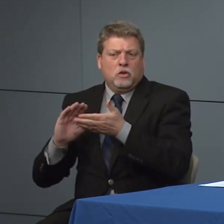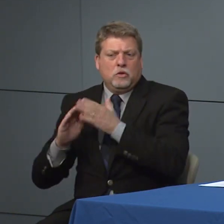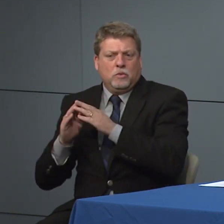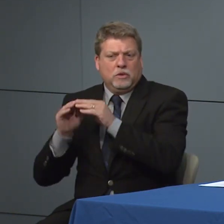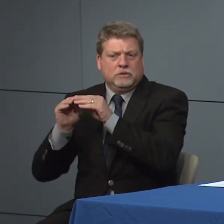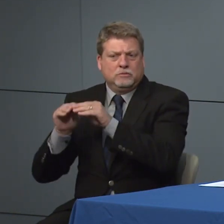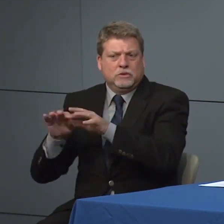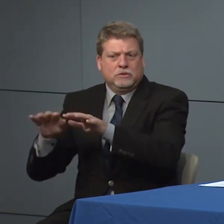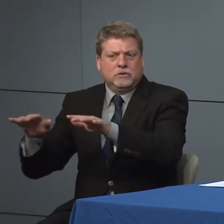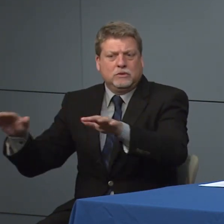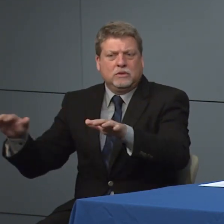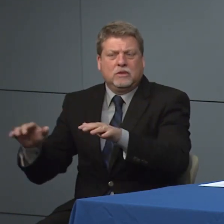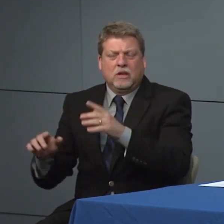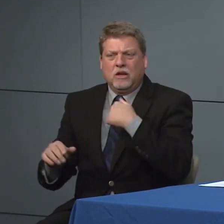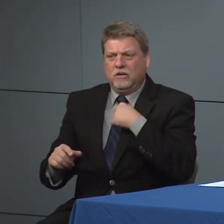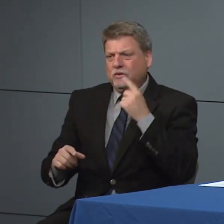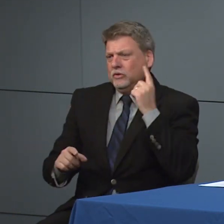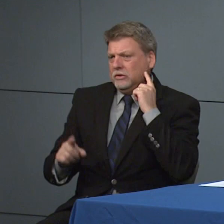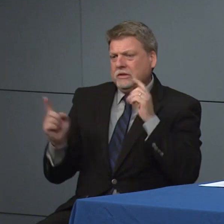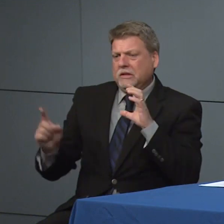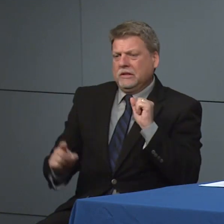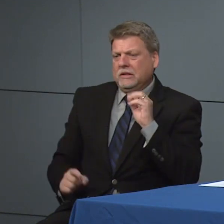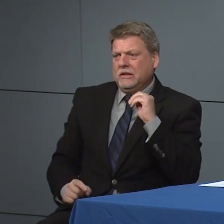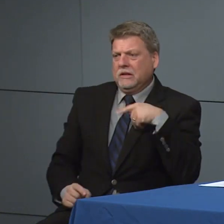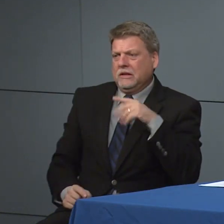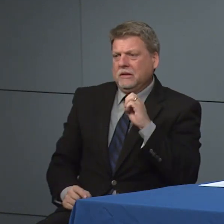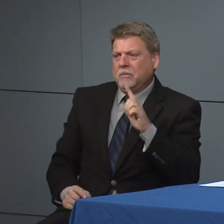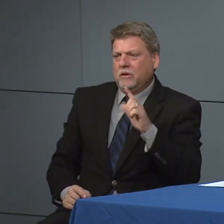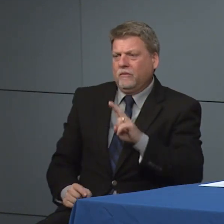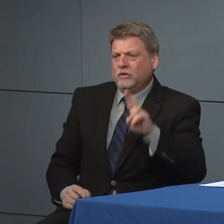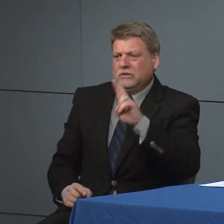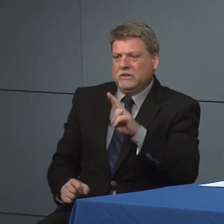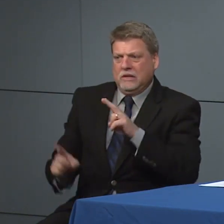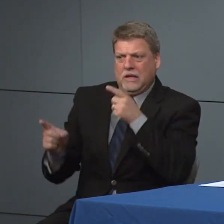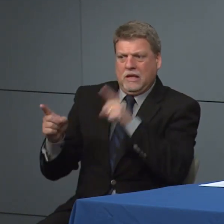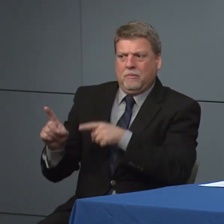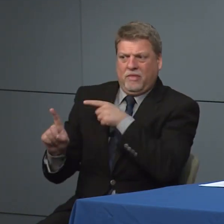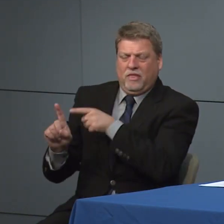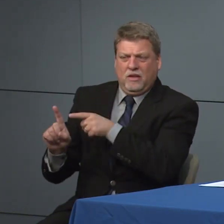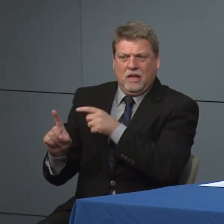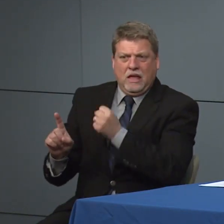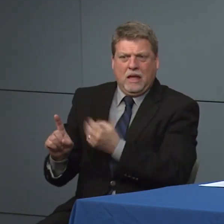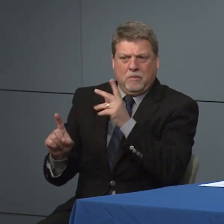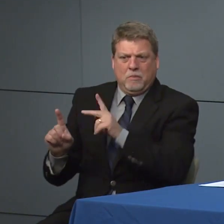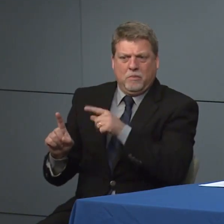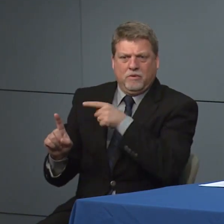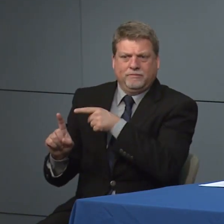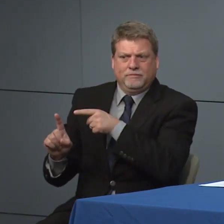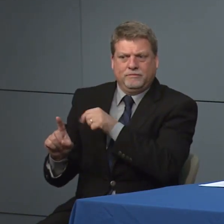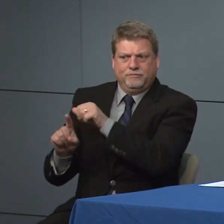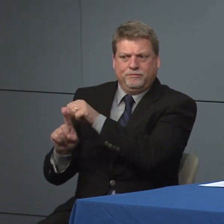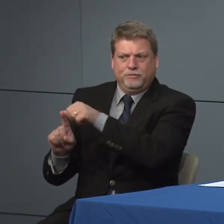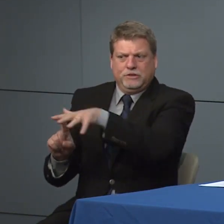with the target. Campbell University what how many people cut pocket to acted there what's the process been with